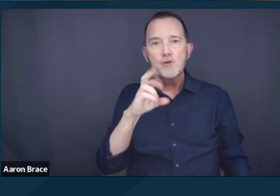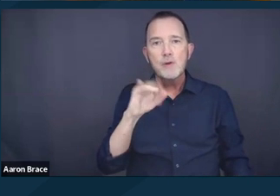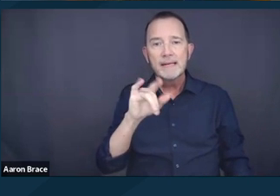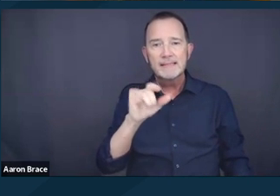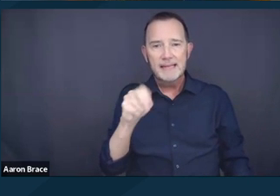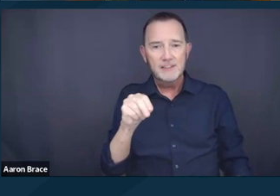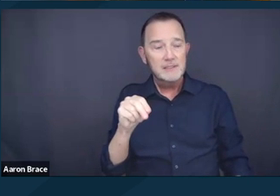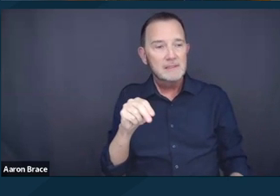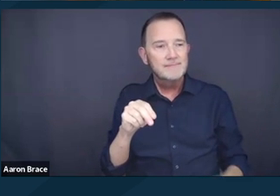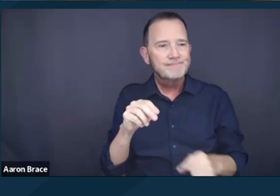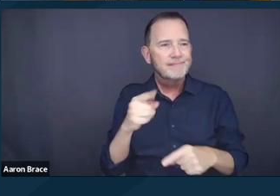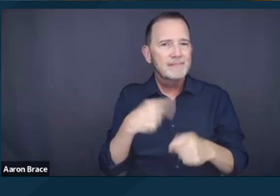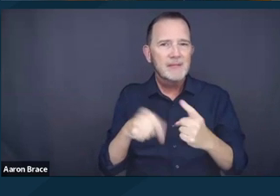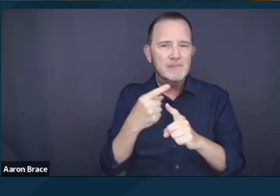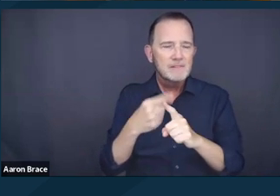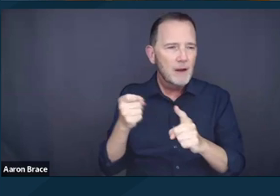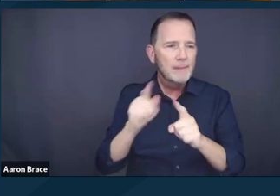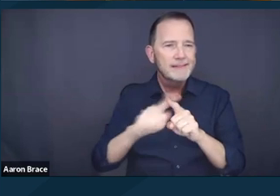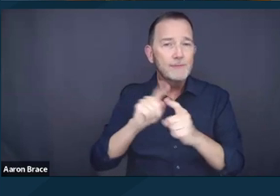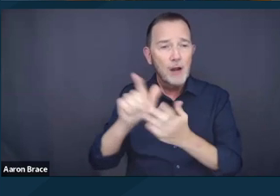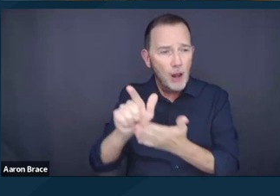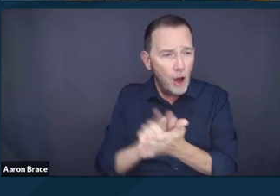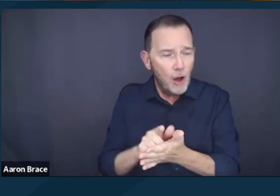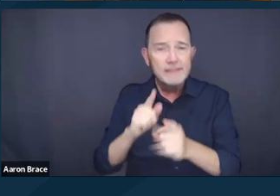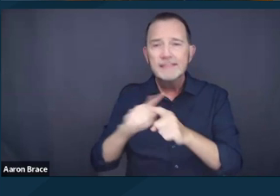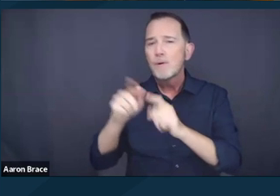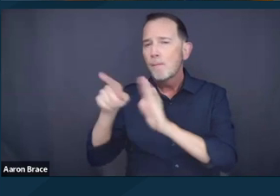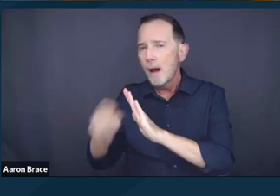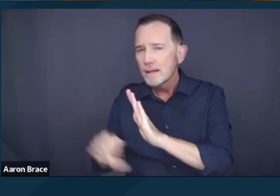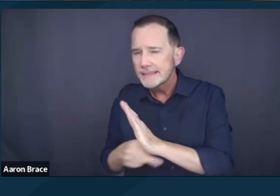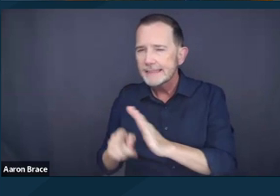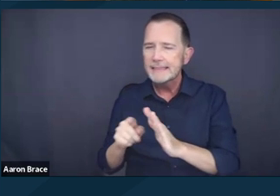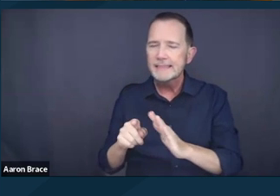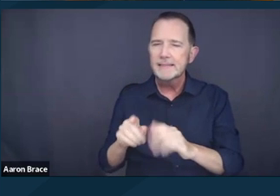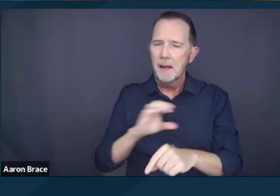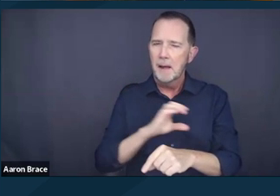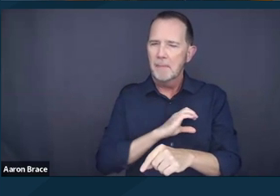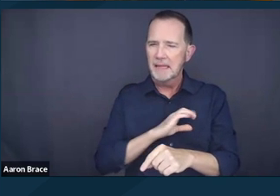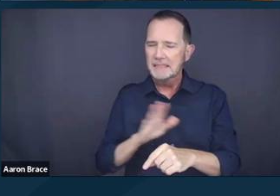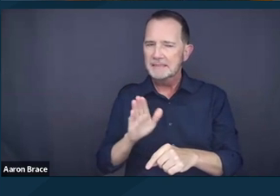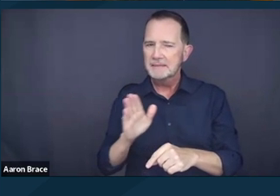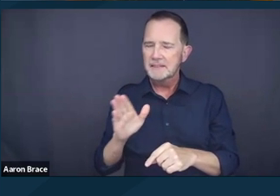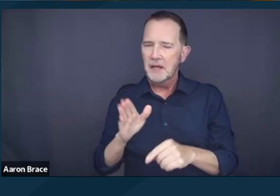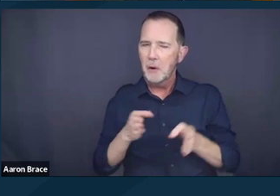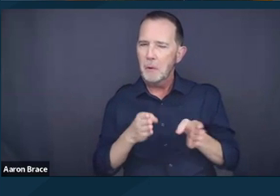policies, practices, tactics, et cetera that are designed to respond to social ills,